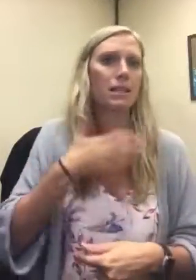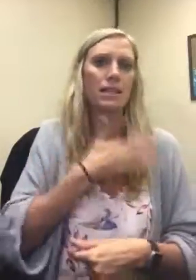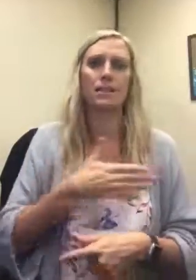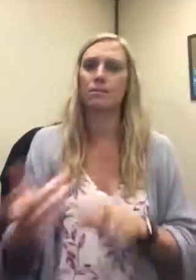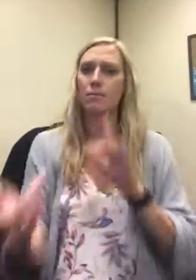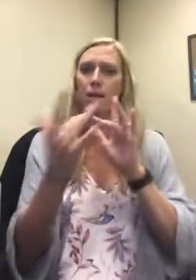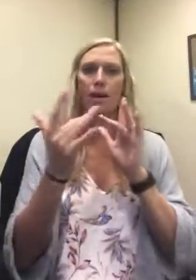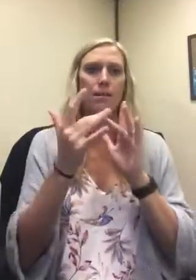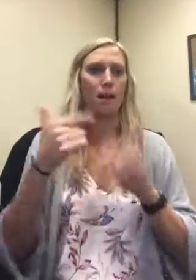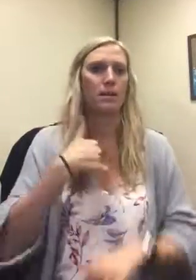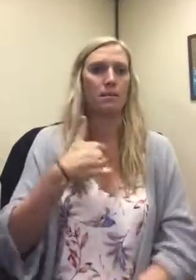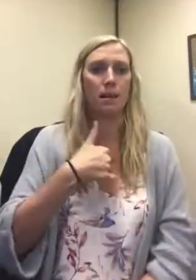Please contact me